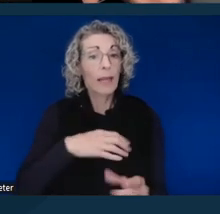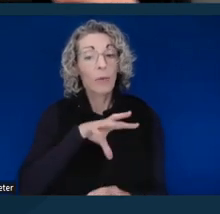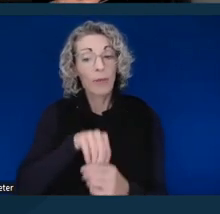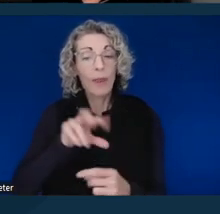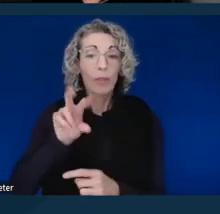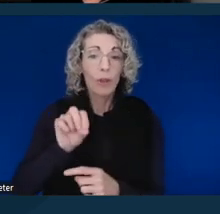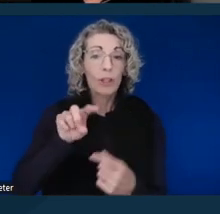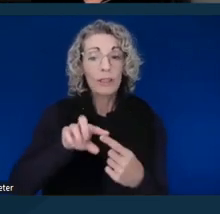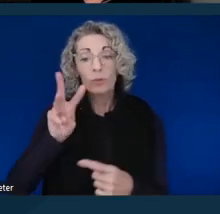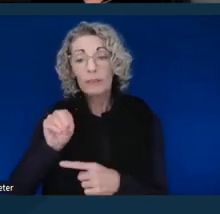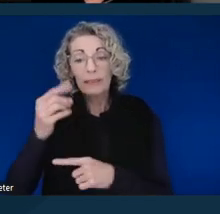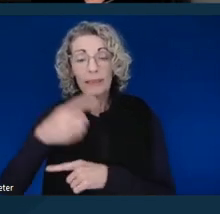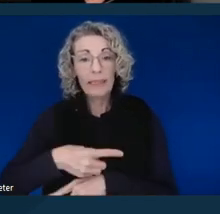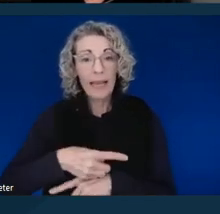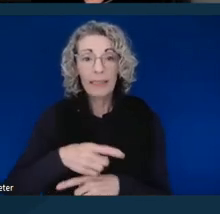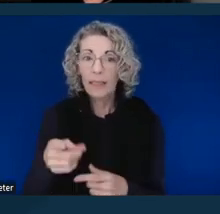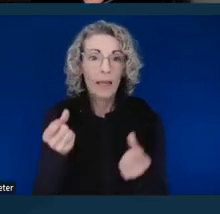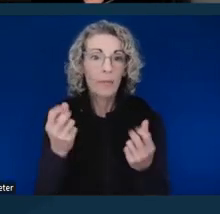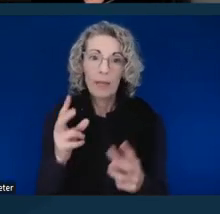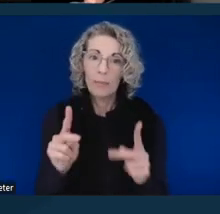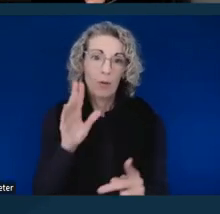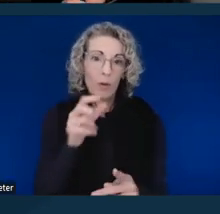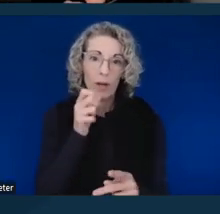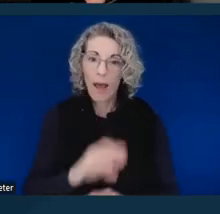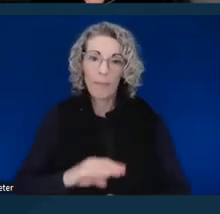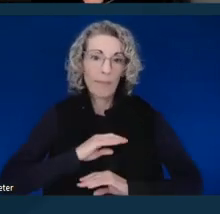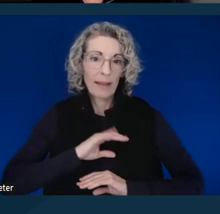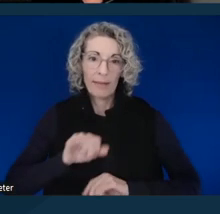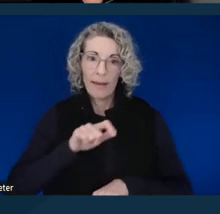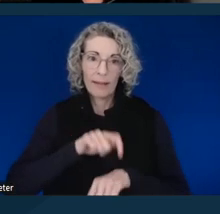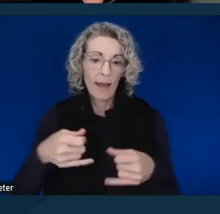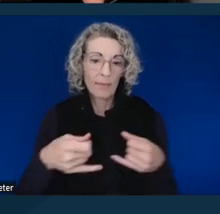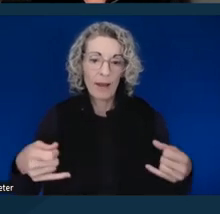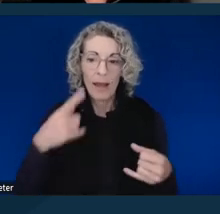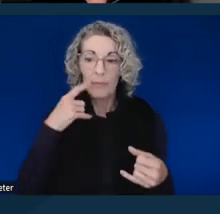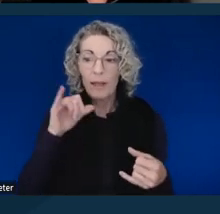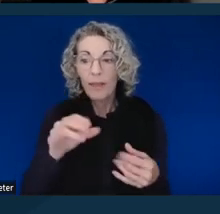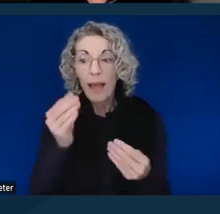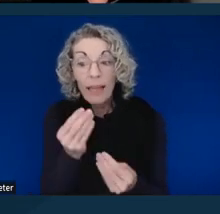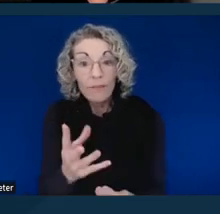A lot of people are not going to meet that timeline because the information is just inconsistent,